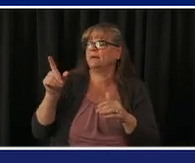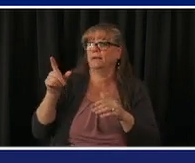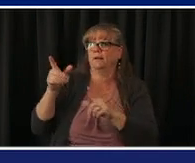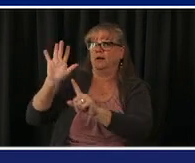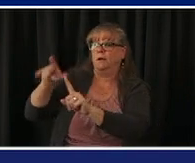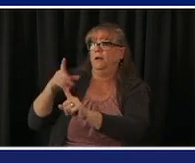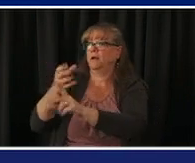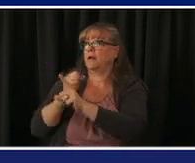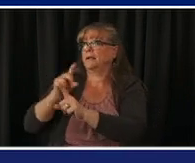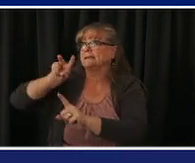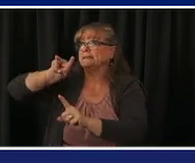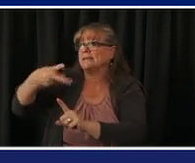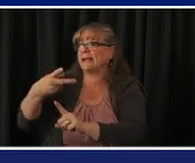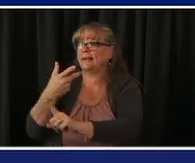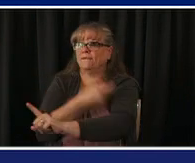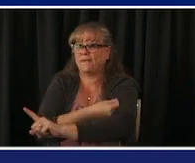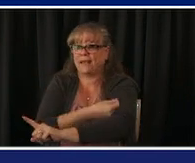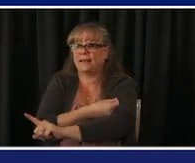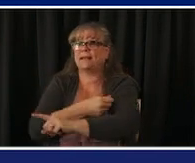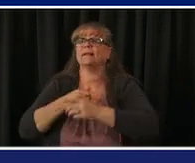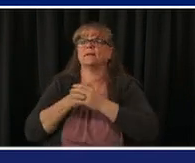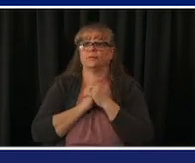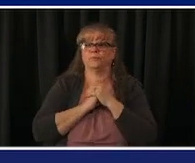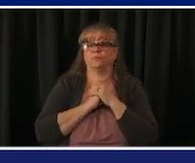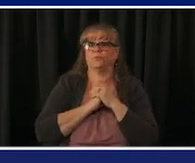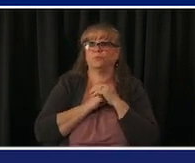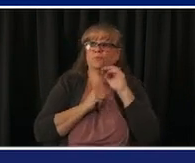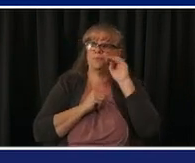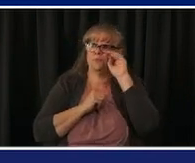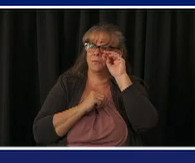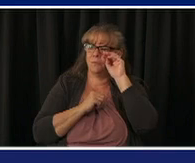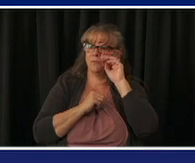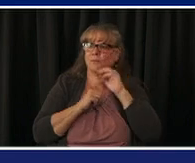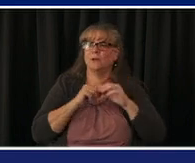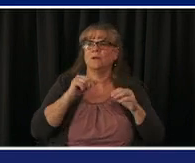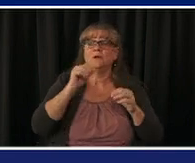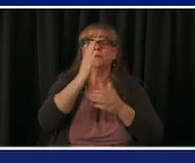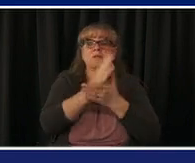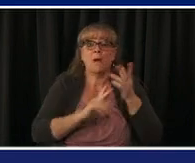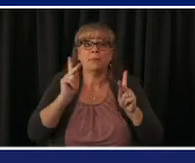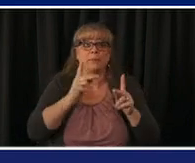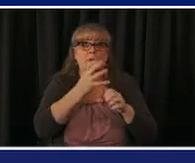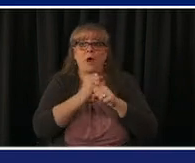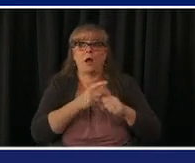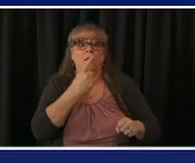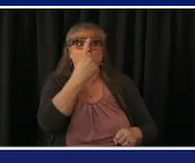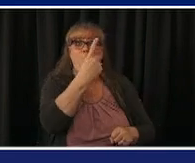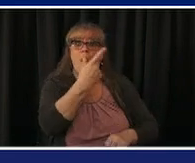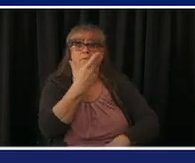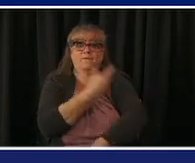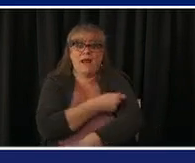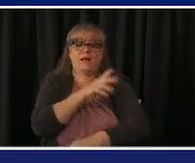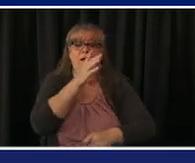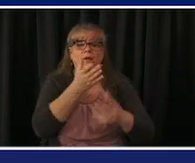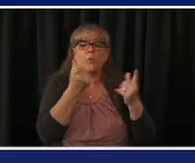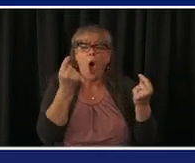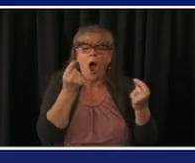also people that got the one dose of johnson and johnson they didn't need a second dose uh so they're in there as well so this is very exciting news for where we are where we will